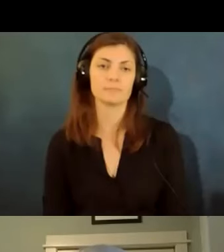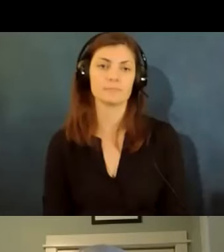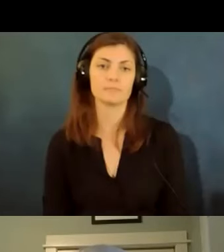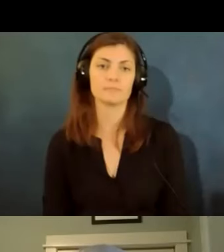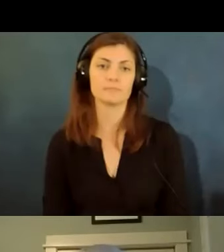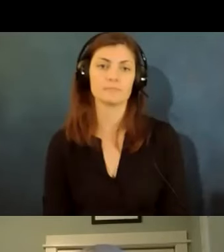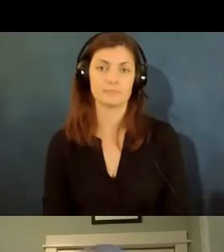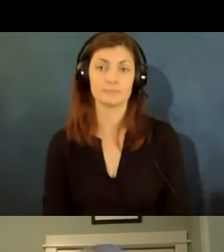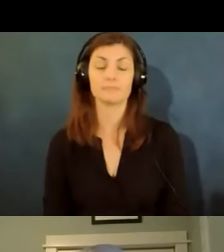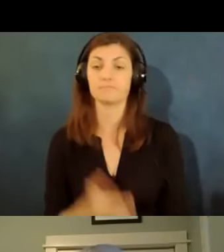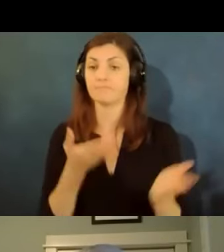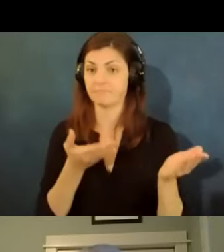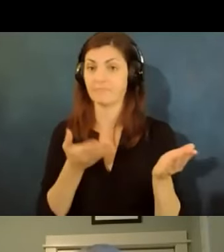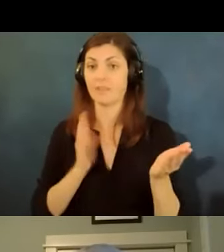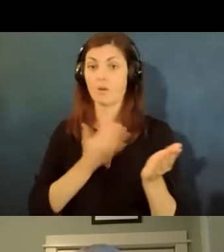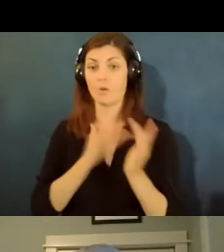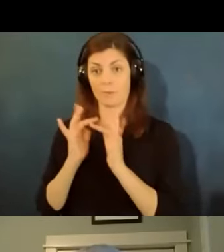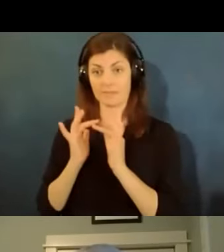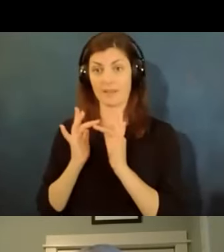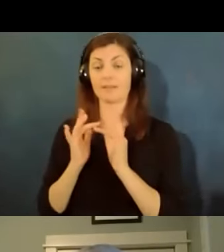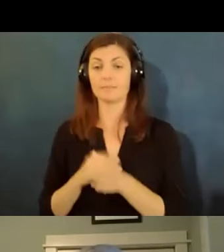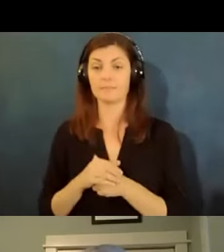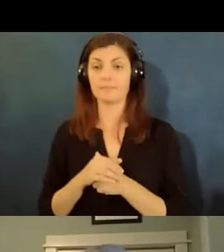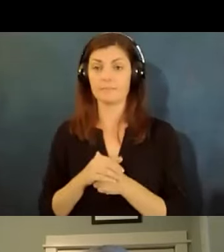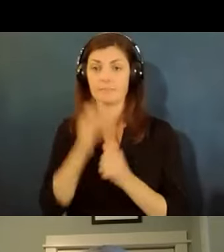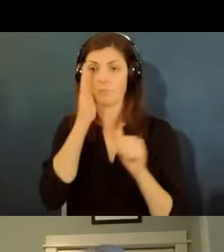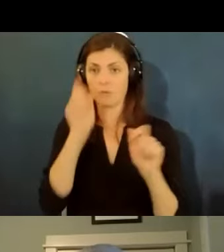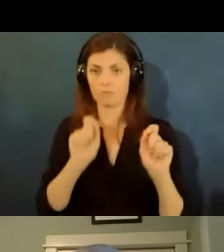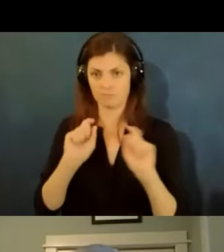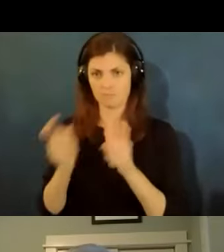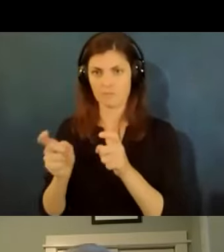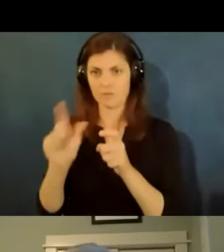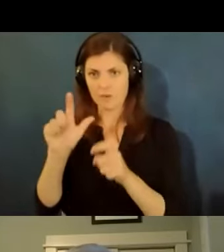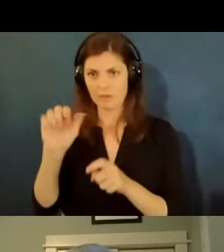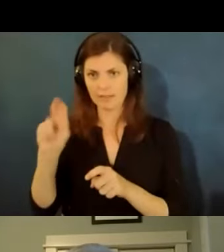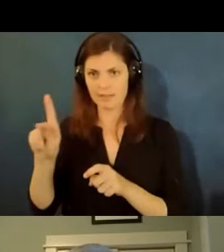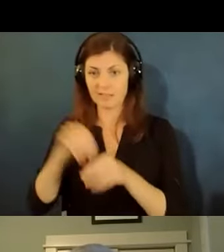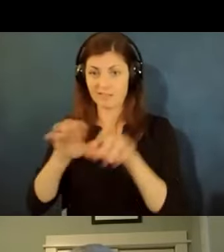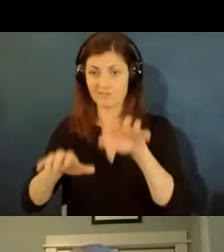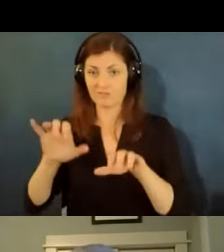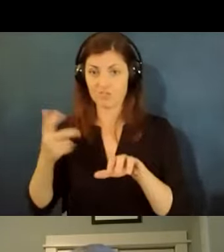all right so this is our website here and i will post this link in the chat and send it to you on